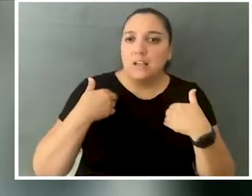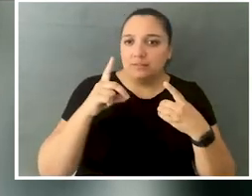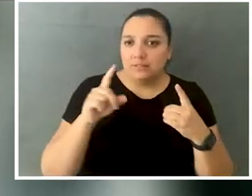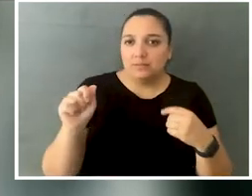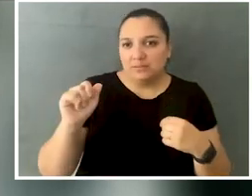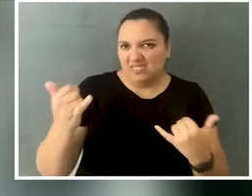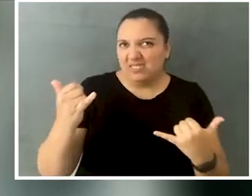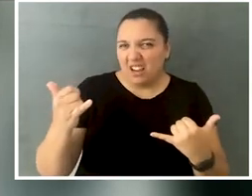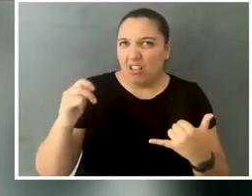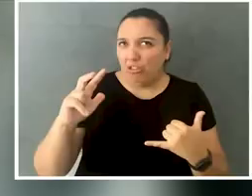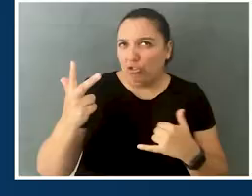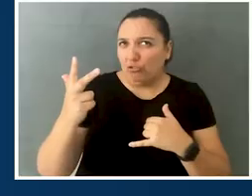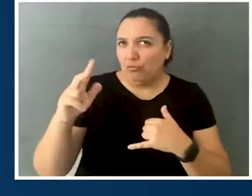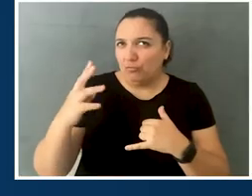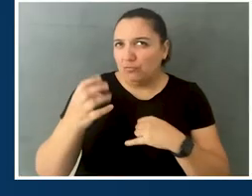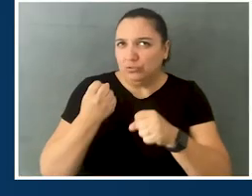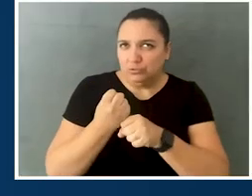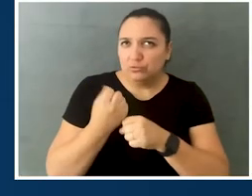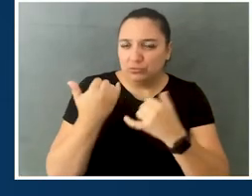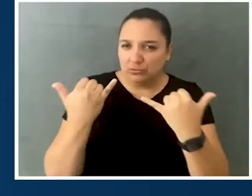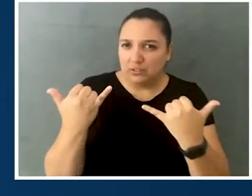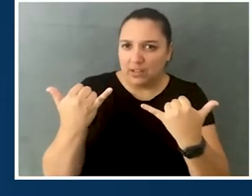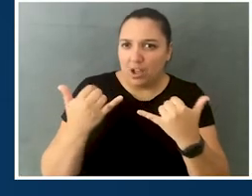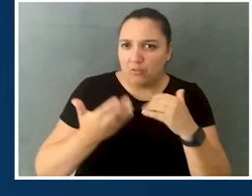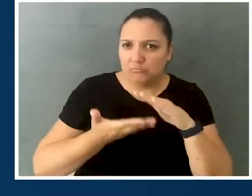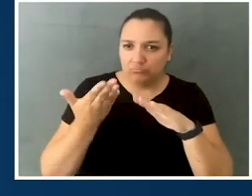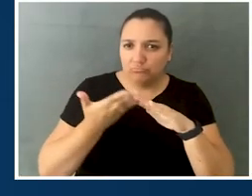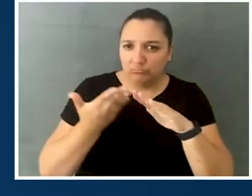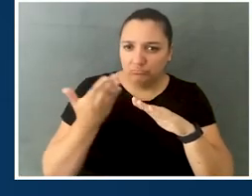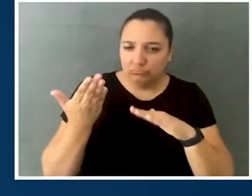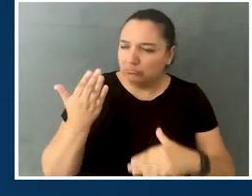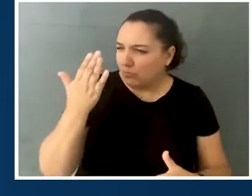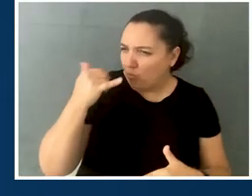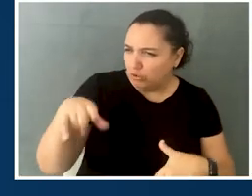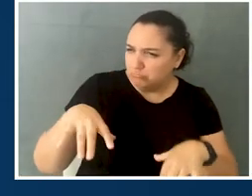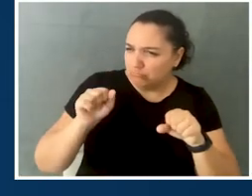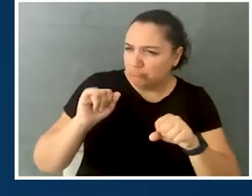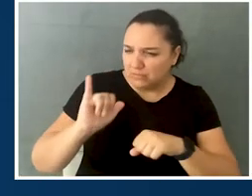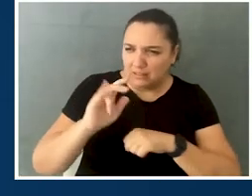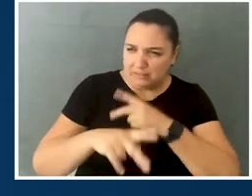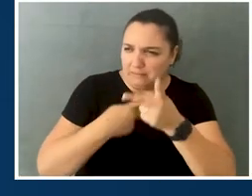So, yeah, that's the work that I do. What brought you to this type of work, especially around the education access